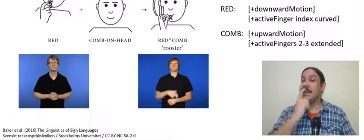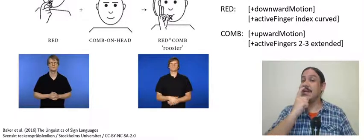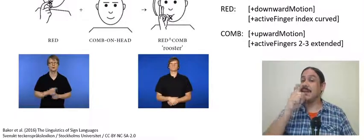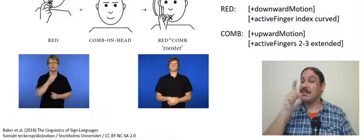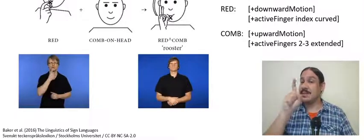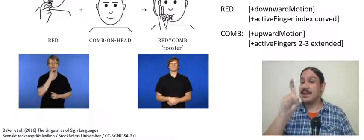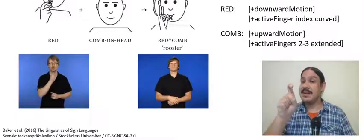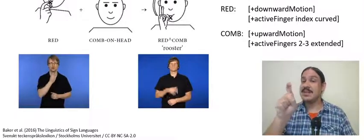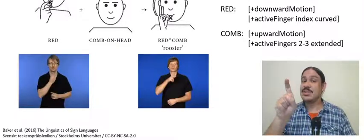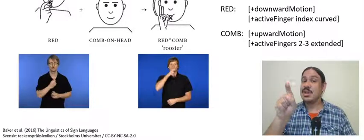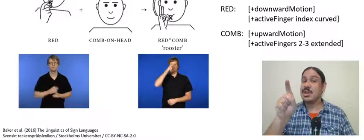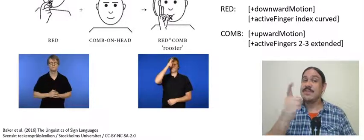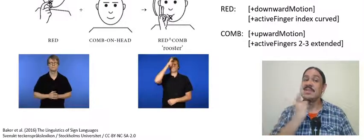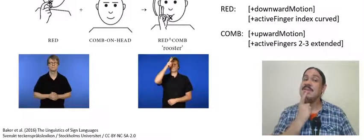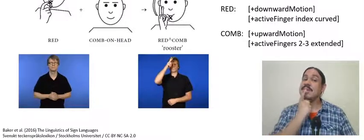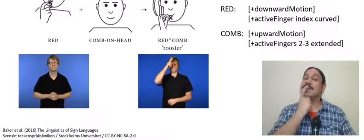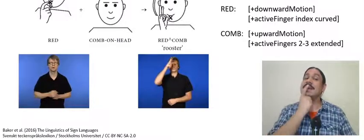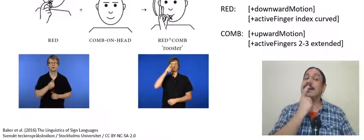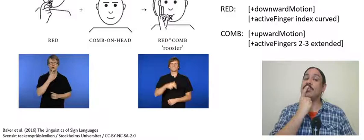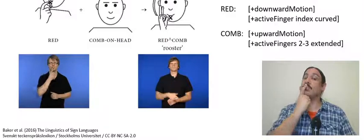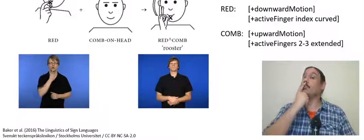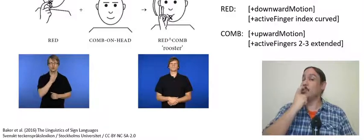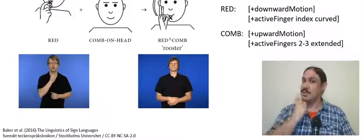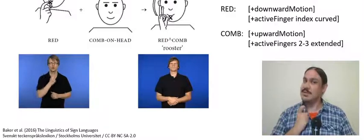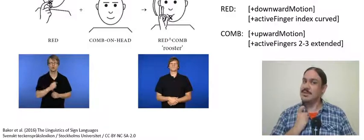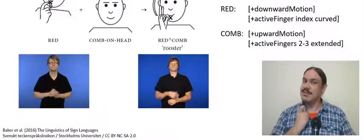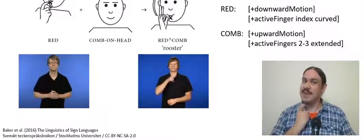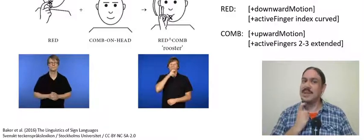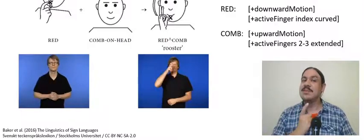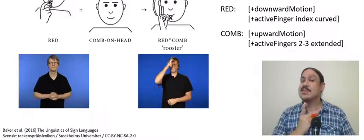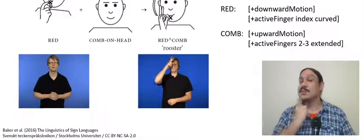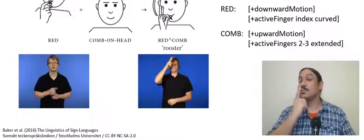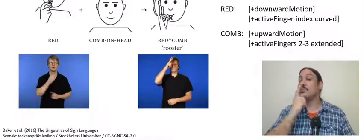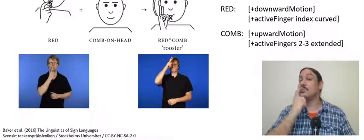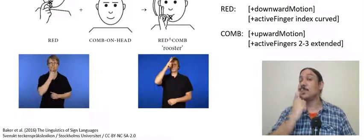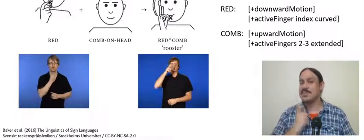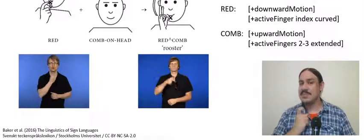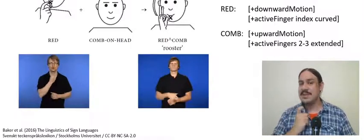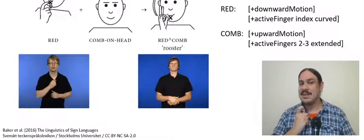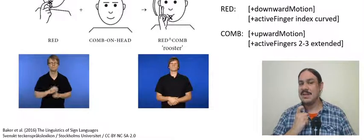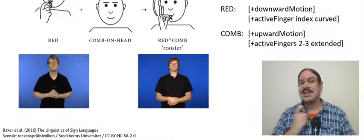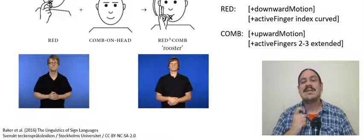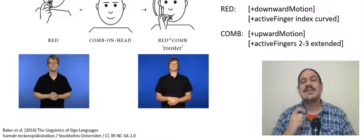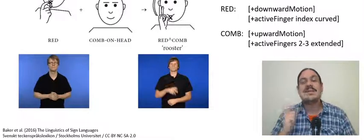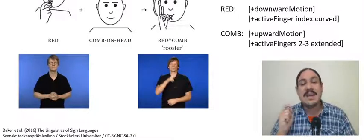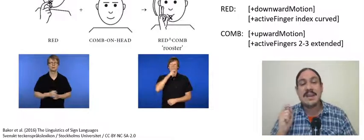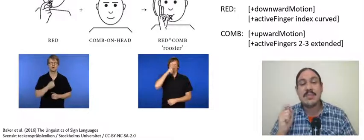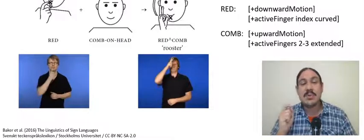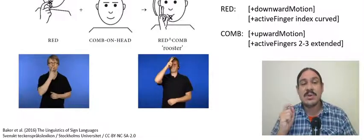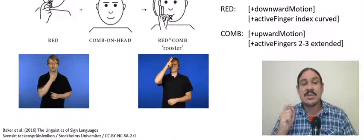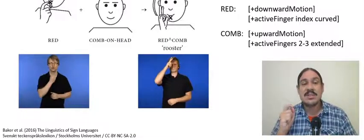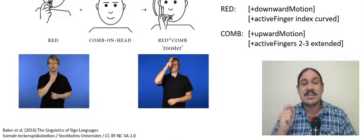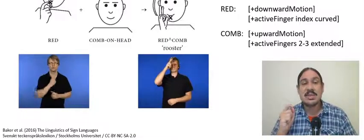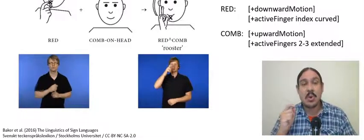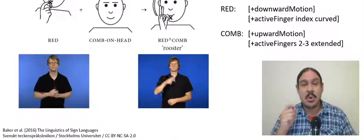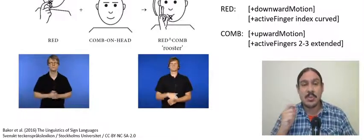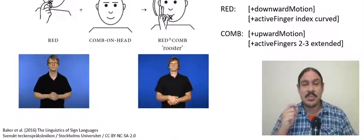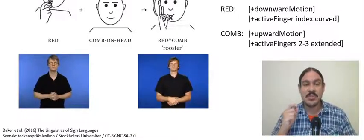i'm sorry about that it has an upward motion and